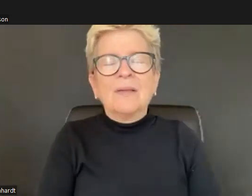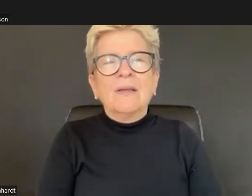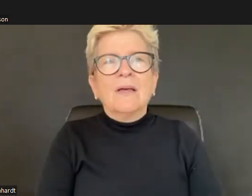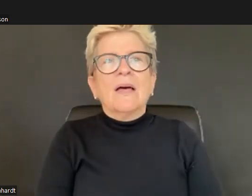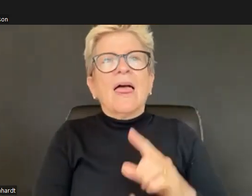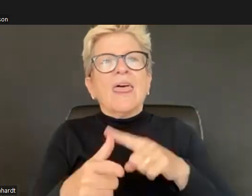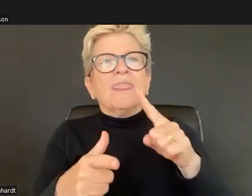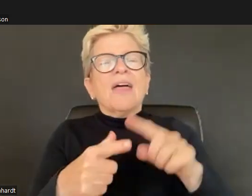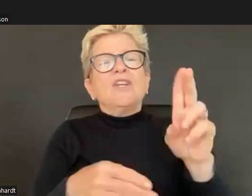emotional world that they're experiencing the beginning of school. Name those emotions through characterization as Nick was talking about that on that implementation of SEO.